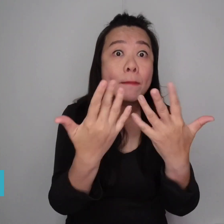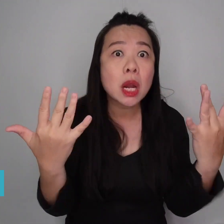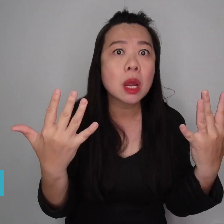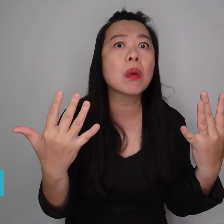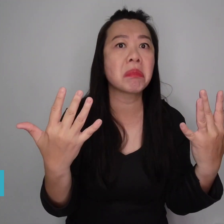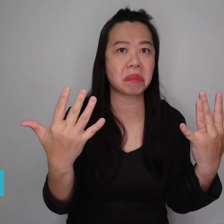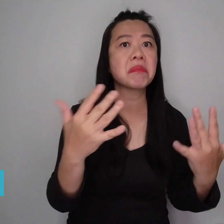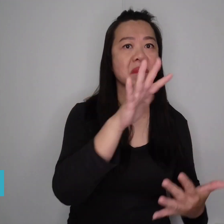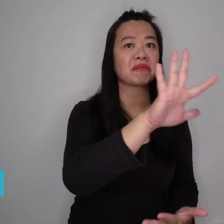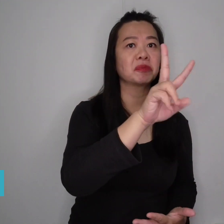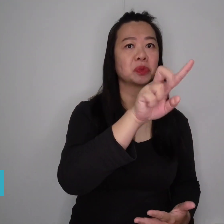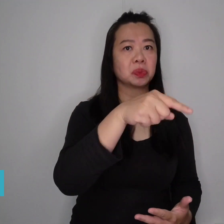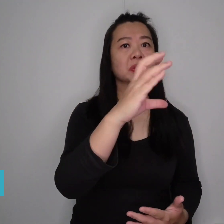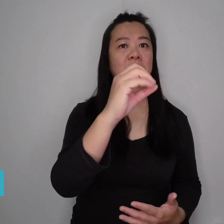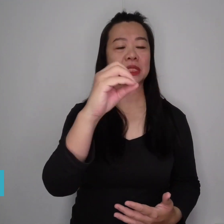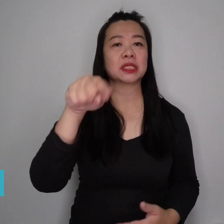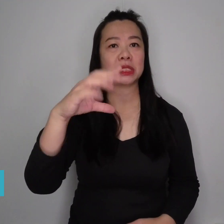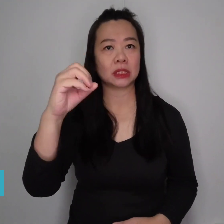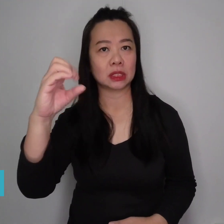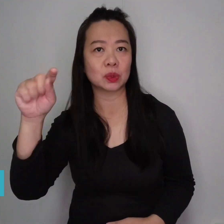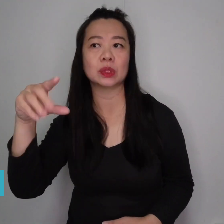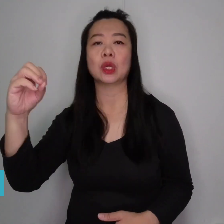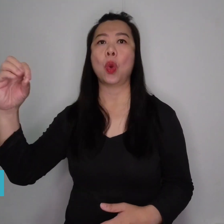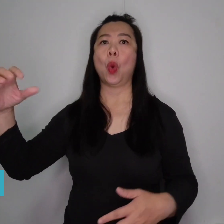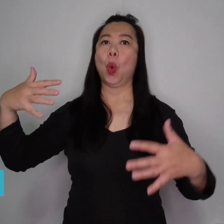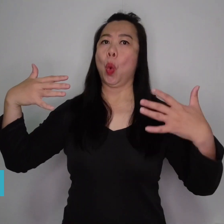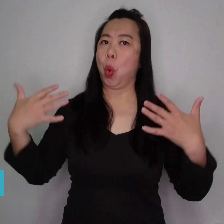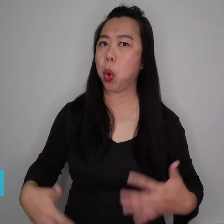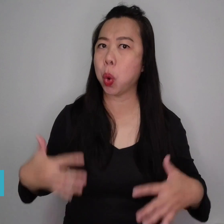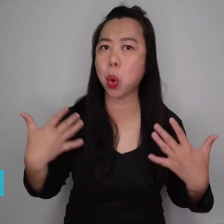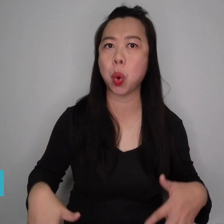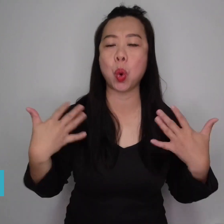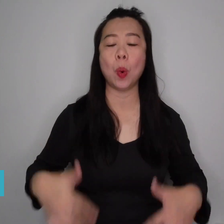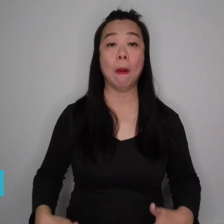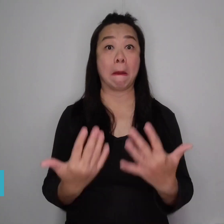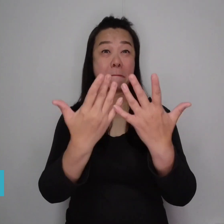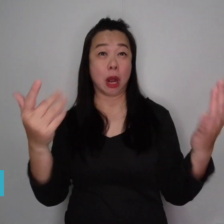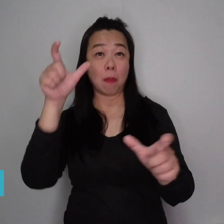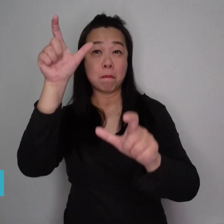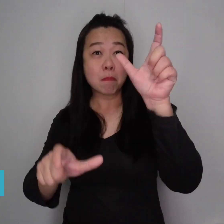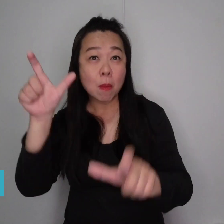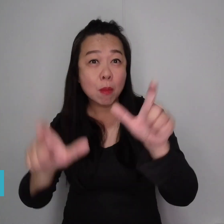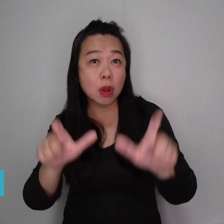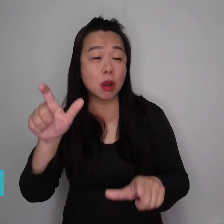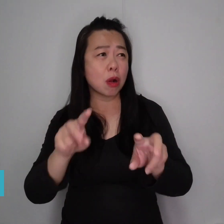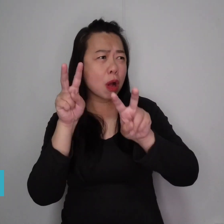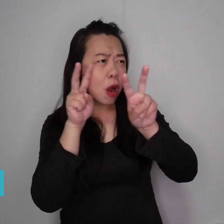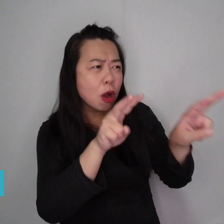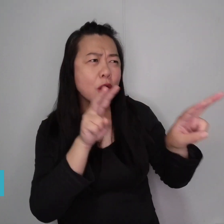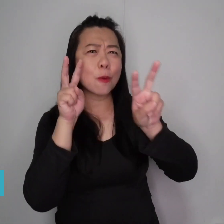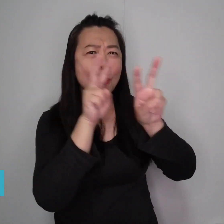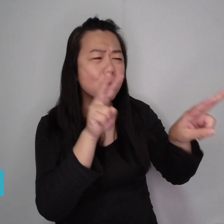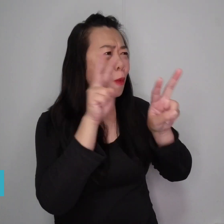as high as 52 million! Many fans who watched the video noticed